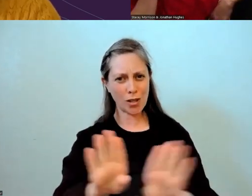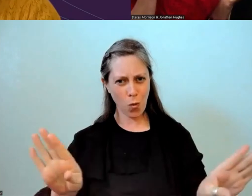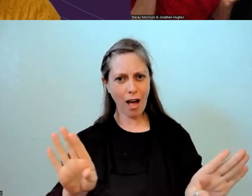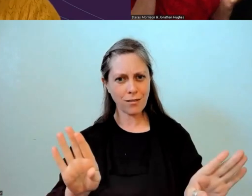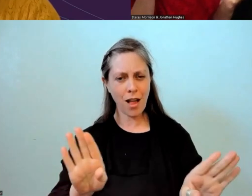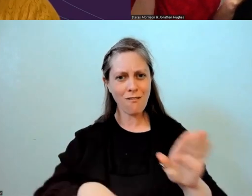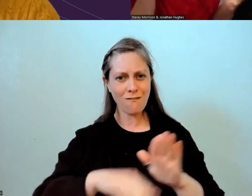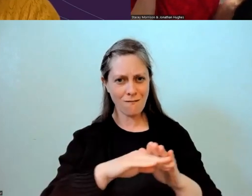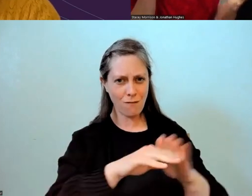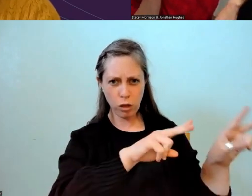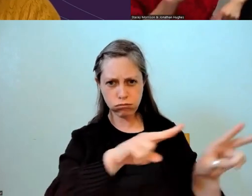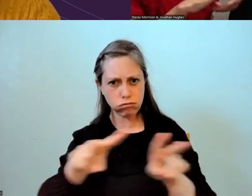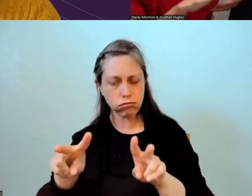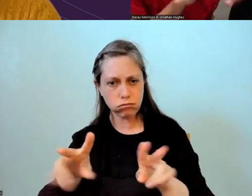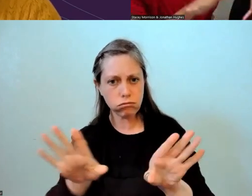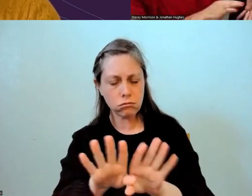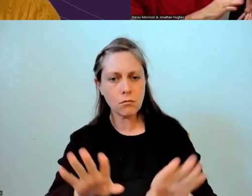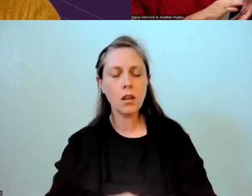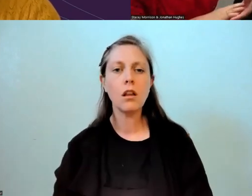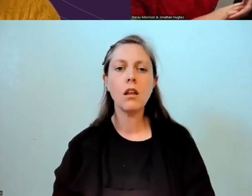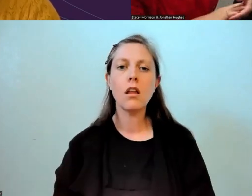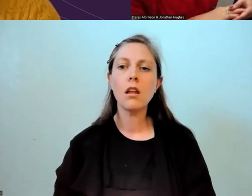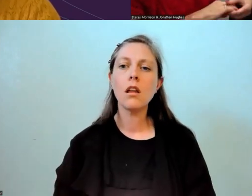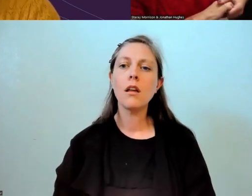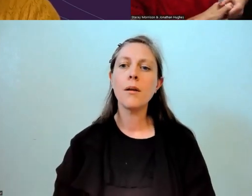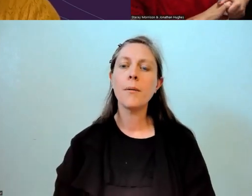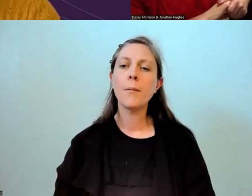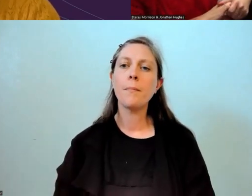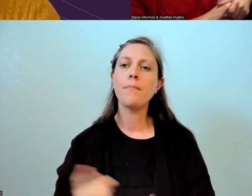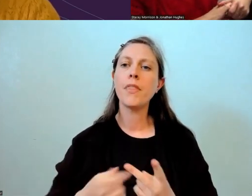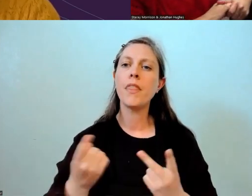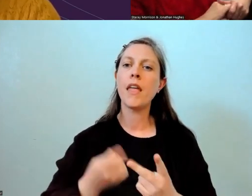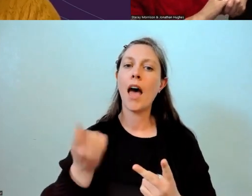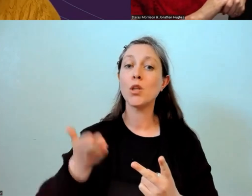And that's also why, I guess, on the other school board of governors that I'm on,